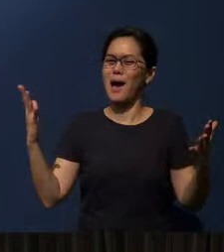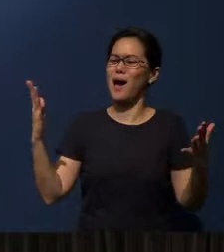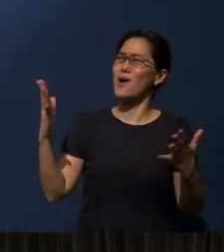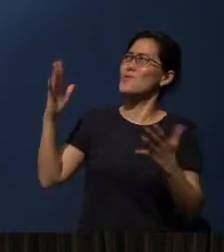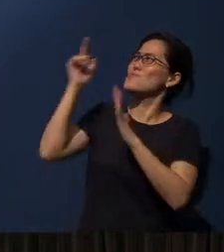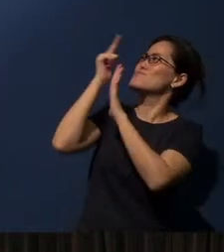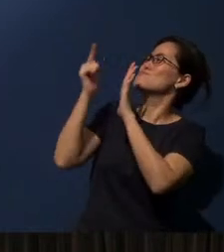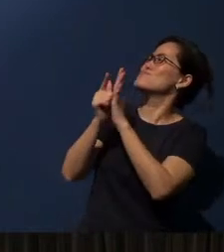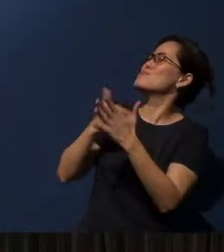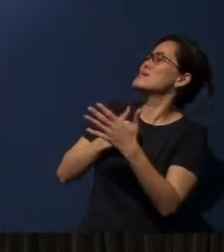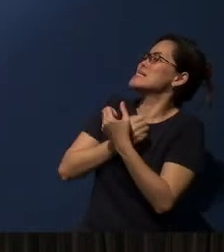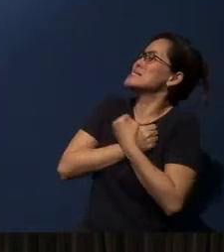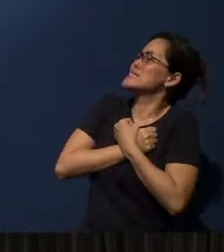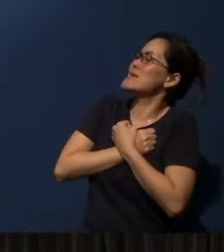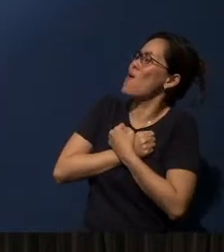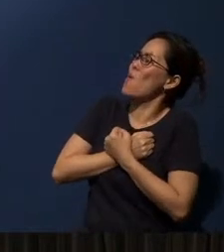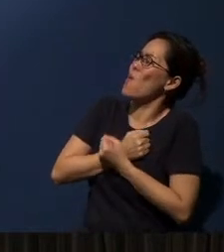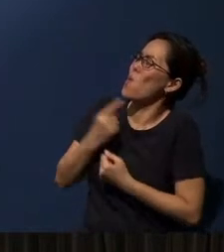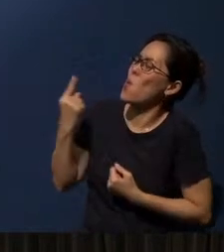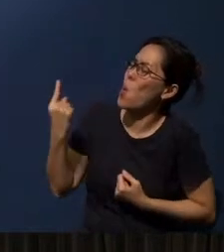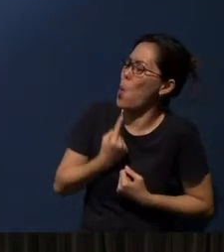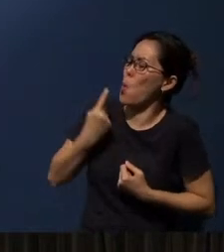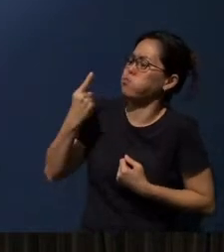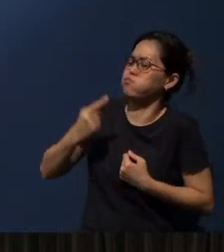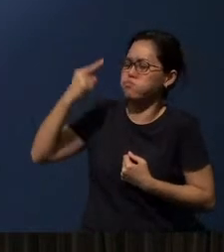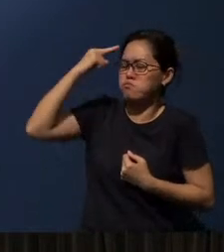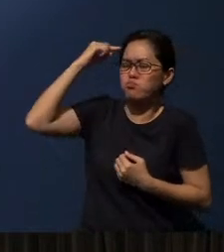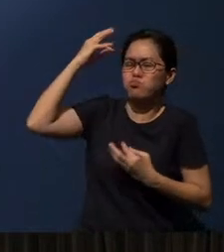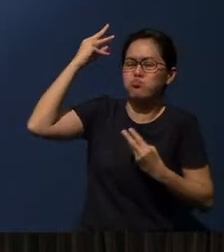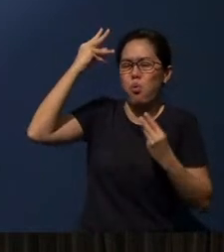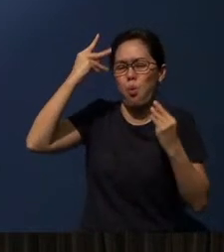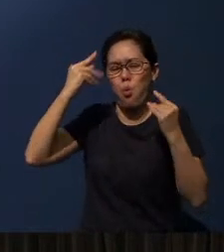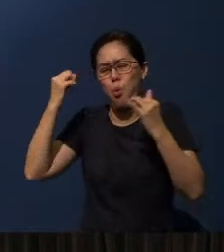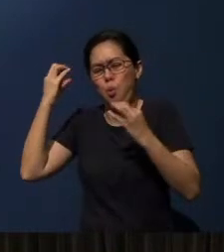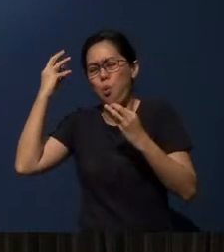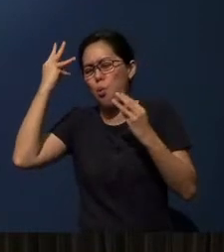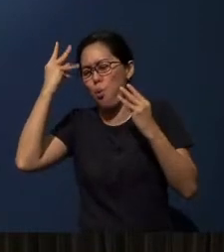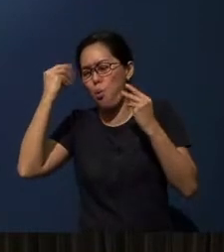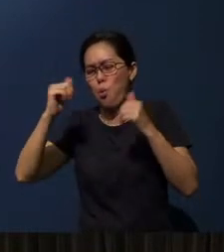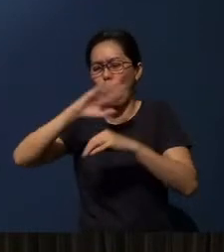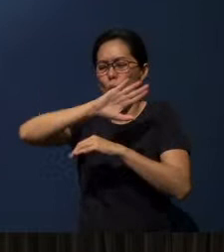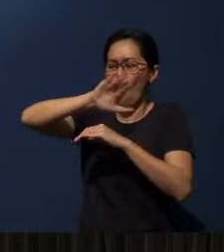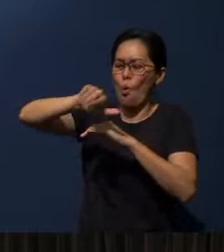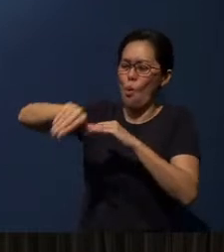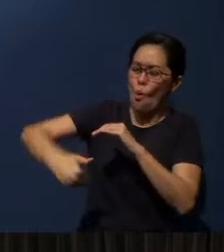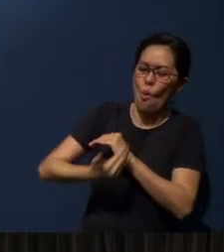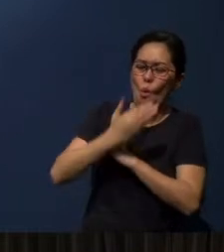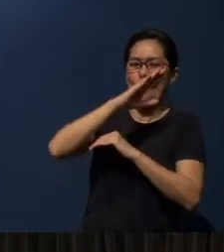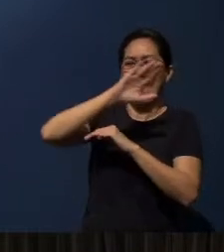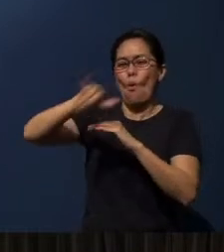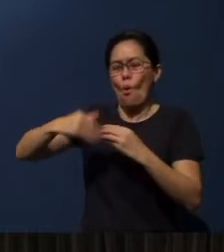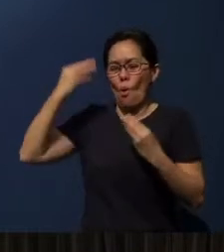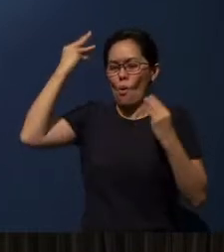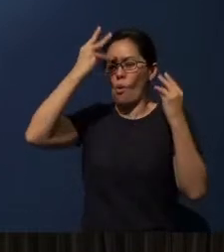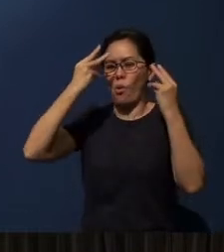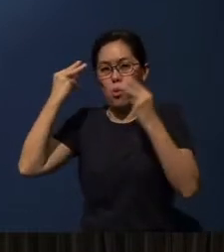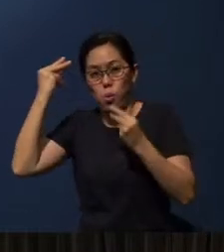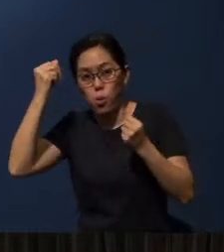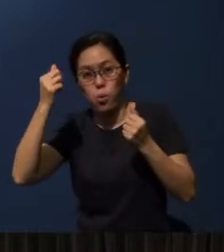I meditate on it day and night.” Reflection is really meditation.